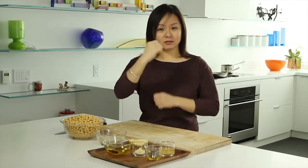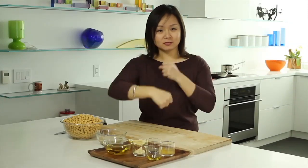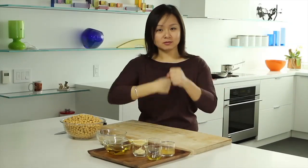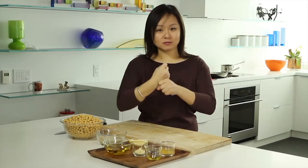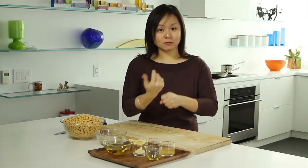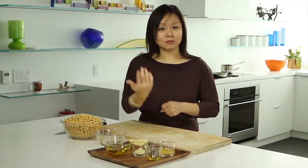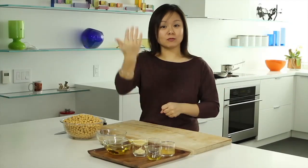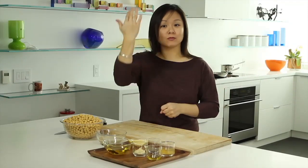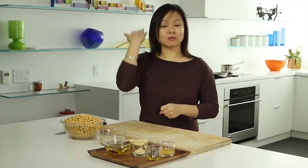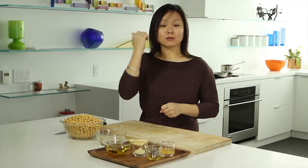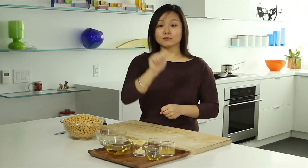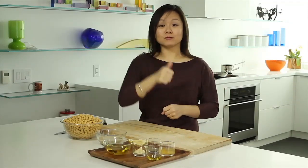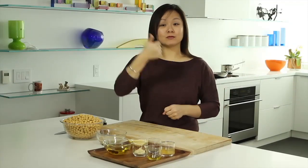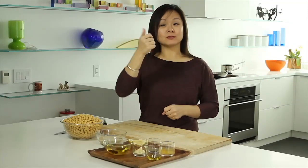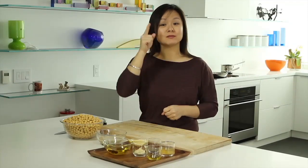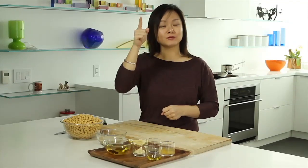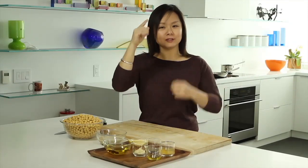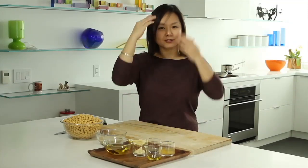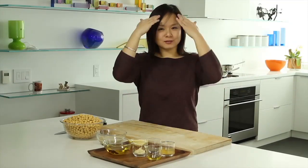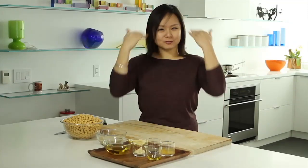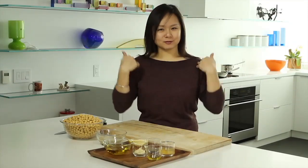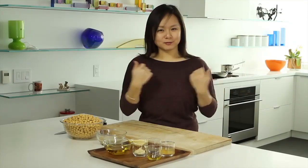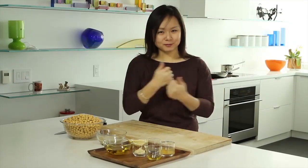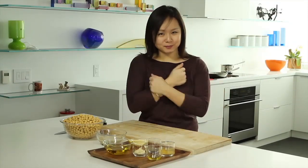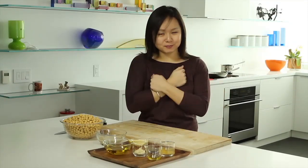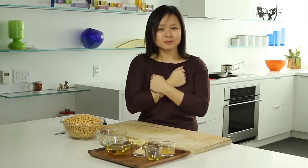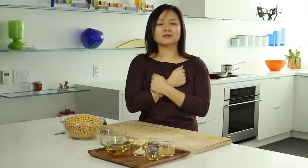over 7,000 years ago to Egypt.